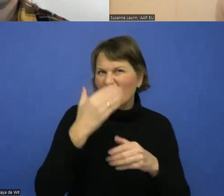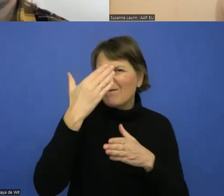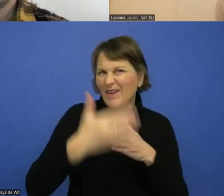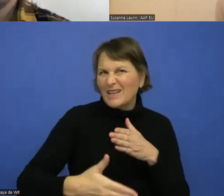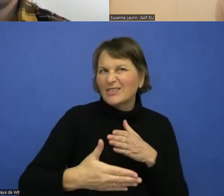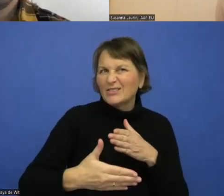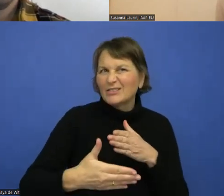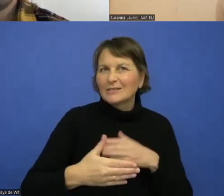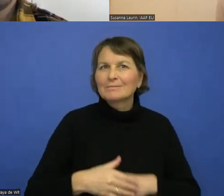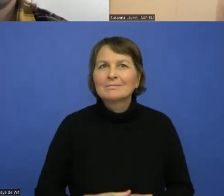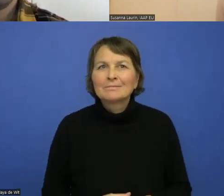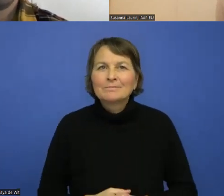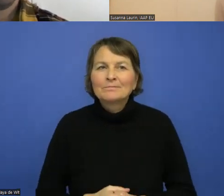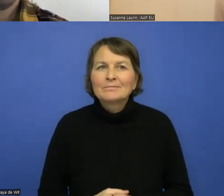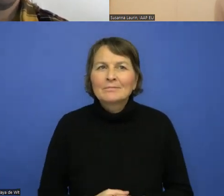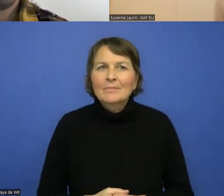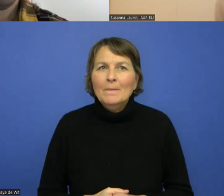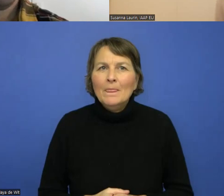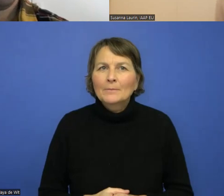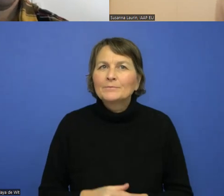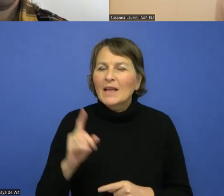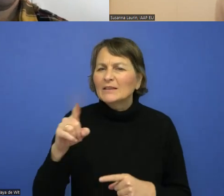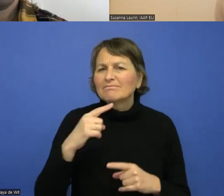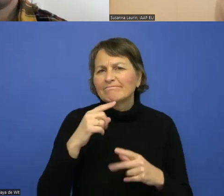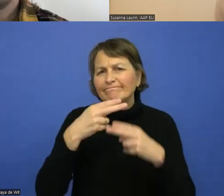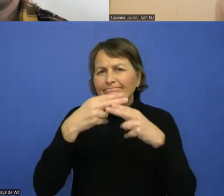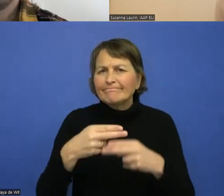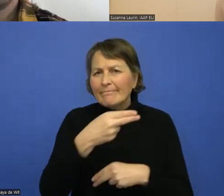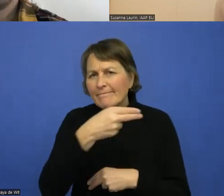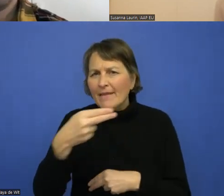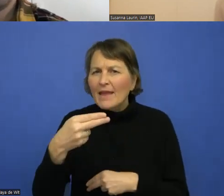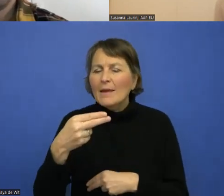But that is also it is still possible to read about the project.